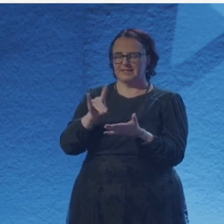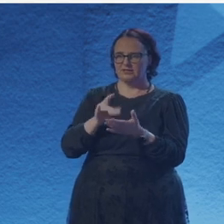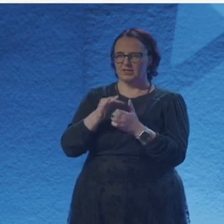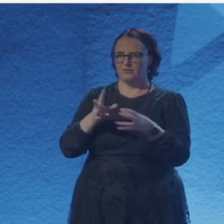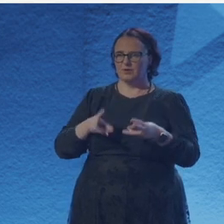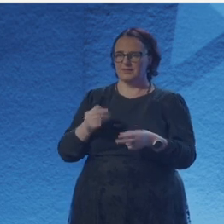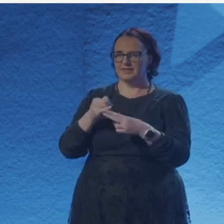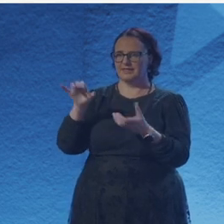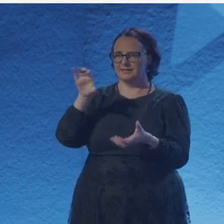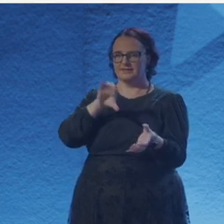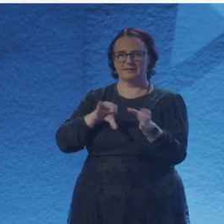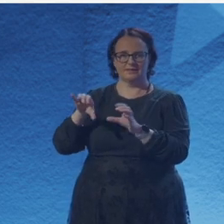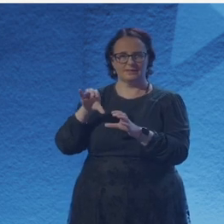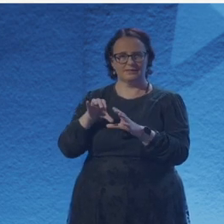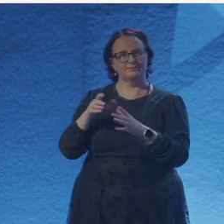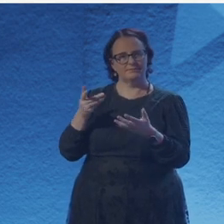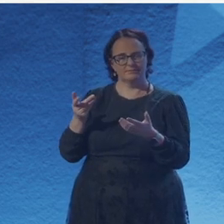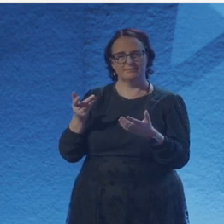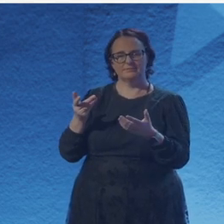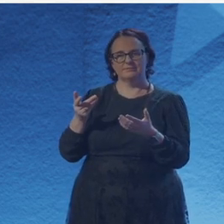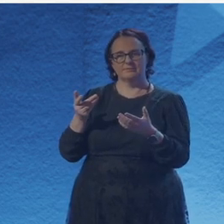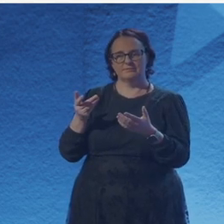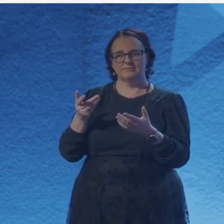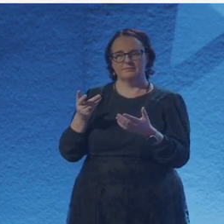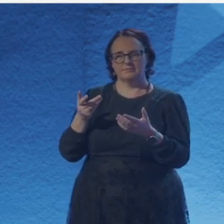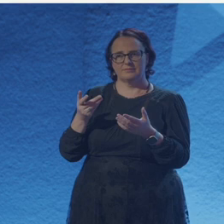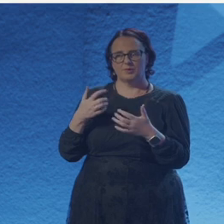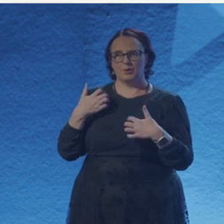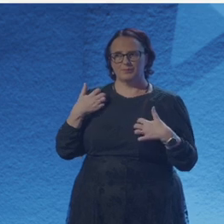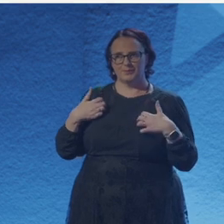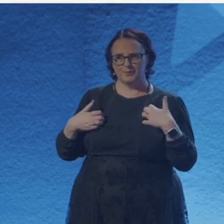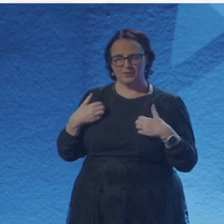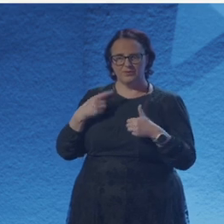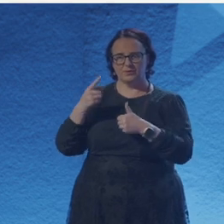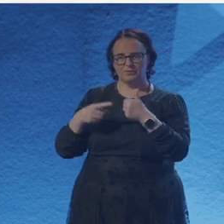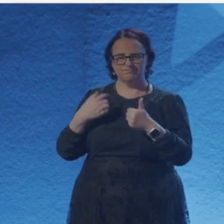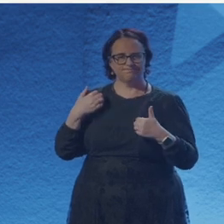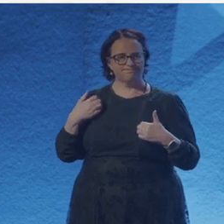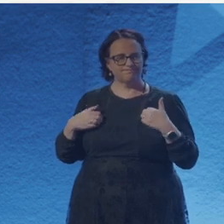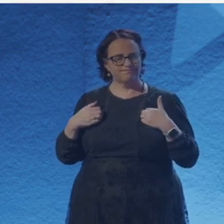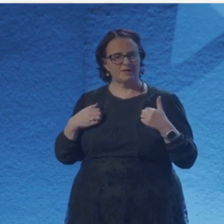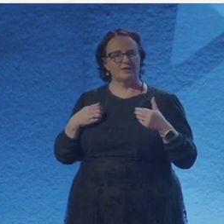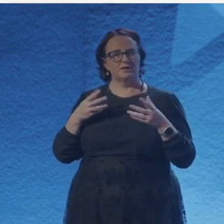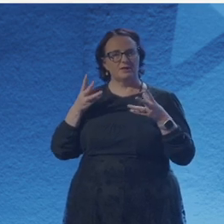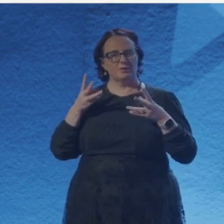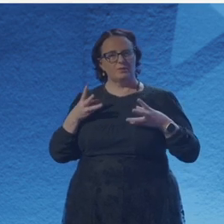especially if you're not a scientist, but are just an observer from the outside, it seems both really exciting and really beautiful,